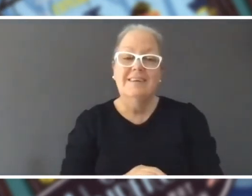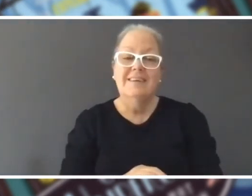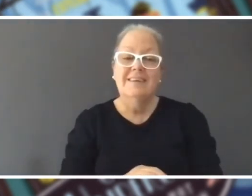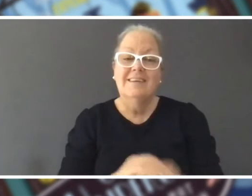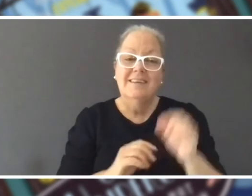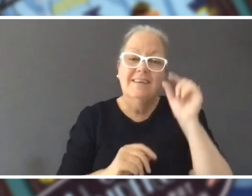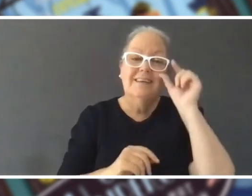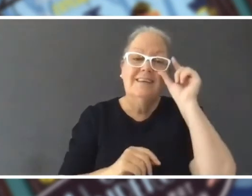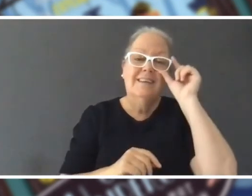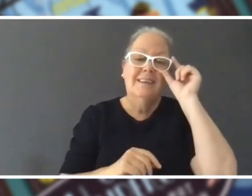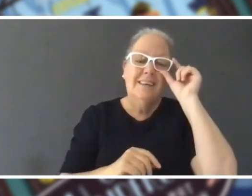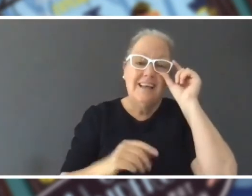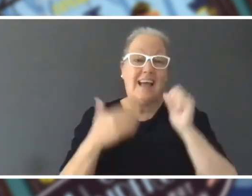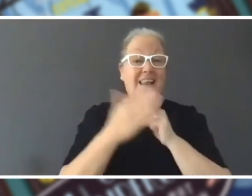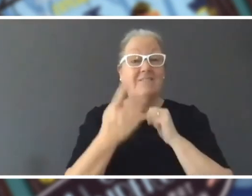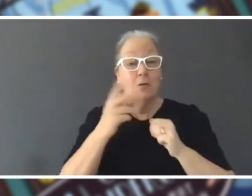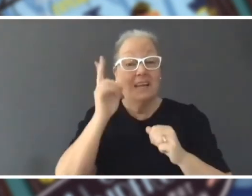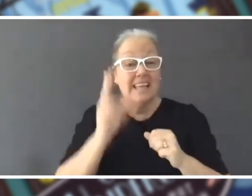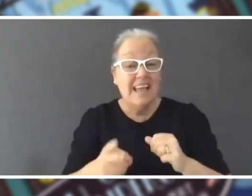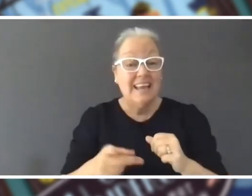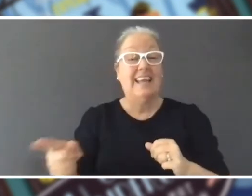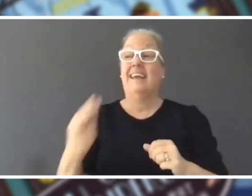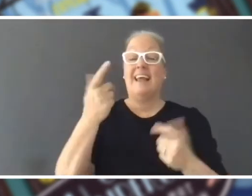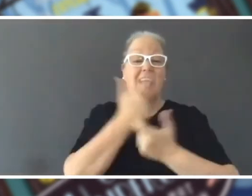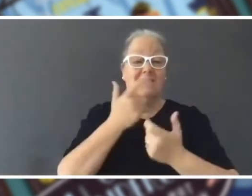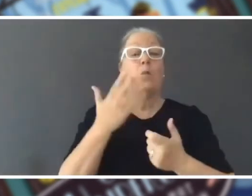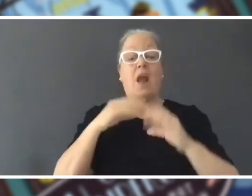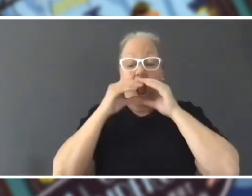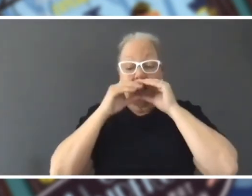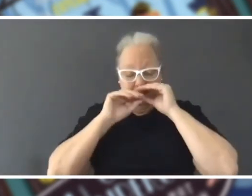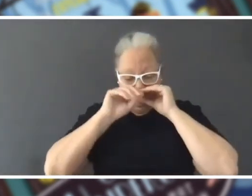he just got to laugh at me with a sandwich down my front. Tess: But, the fact that